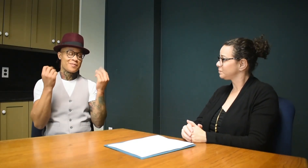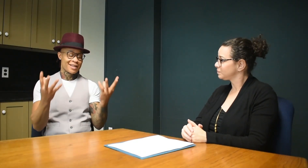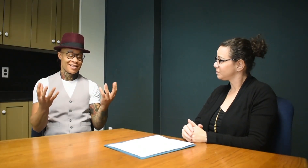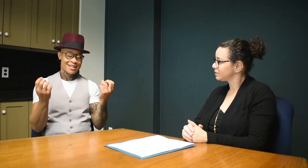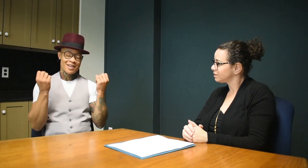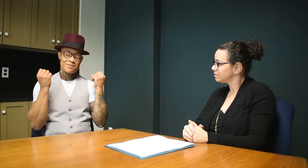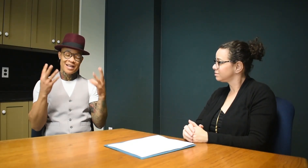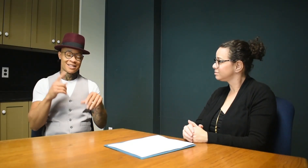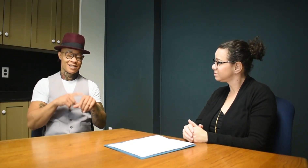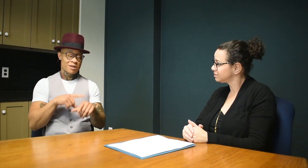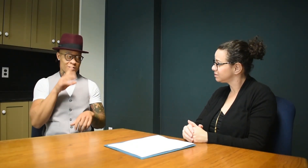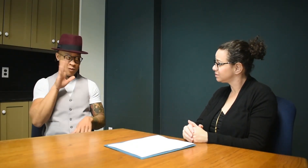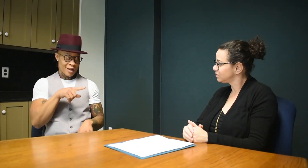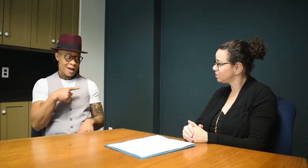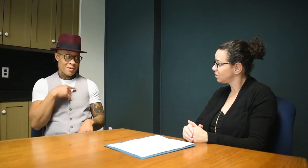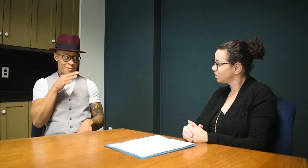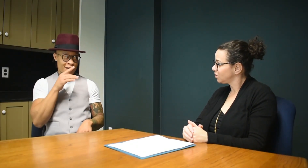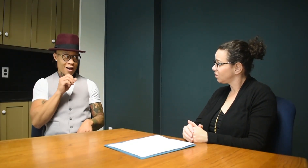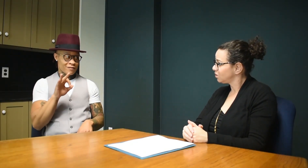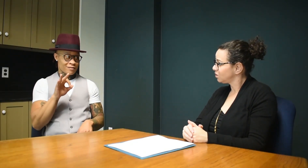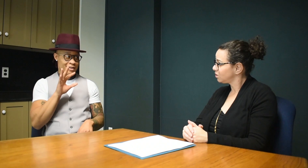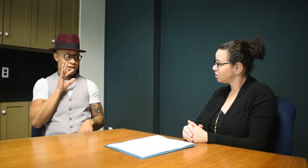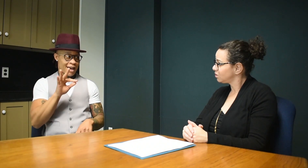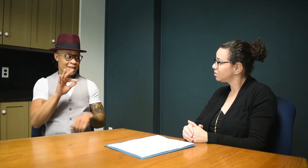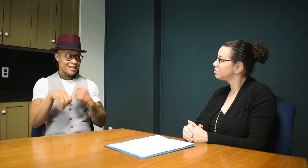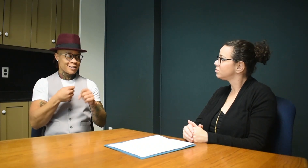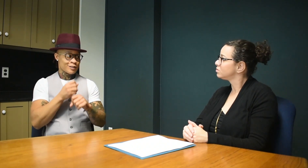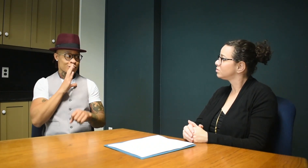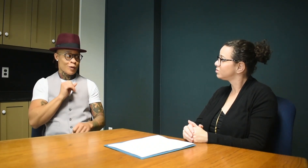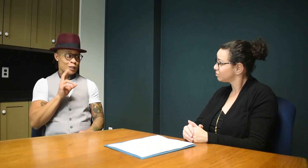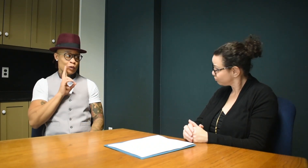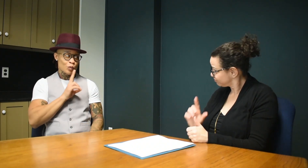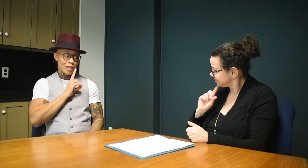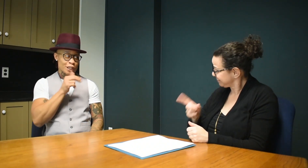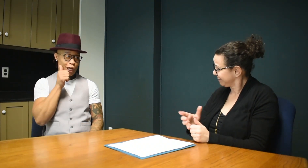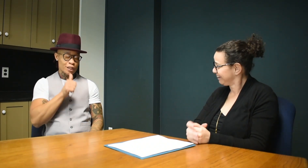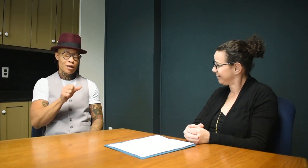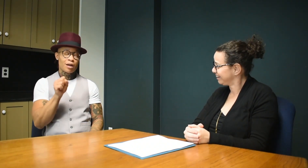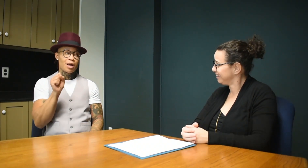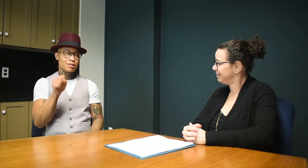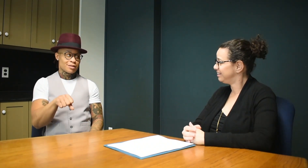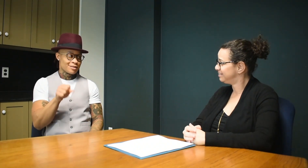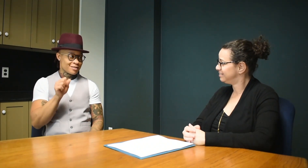Oh yes! Many, many times! Did you know that I am the mother of 9 year old twin girls? Really?